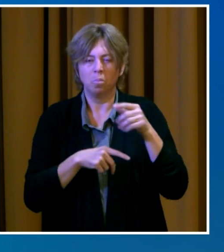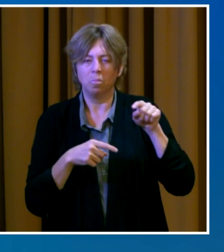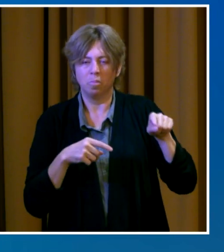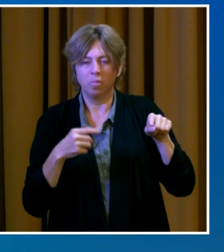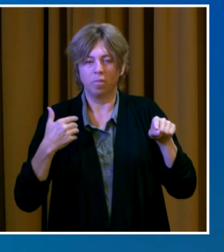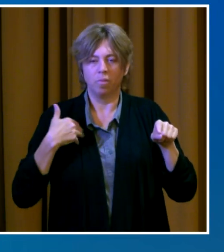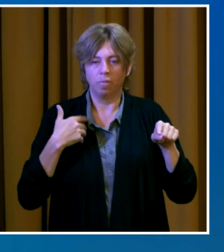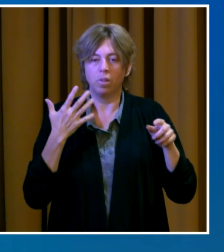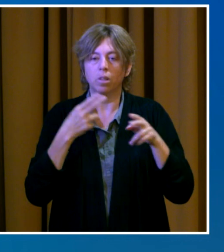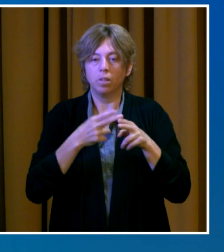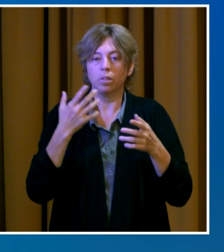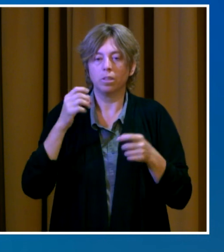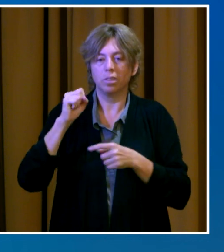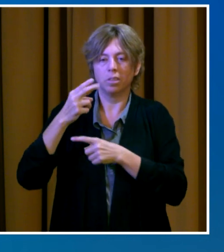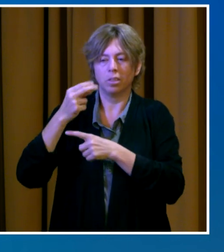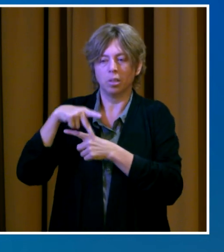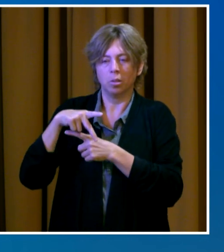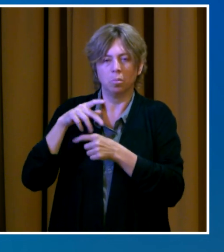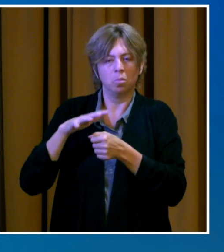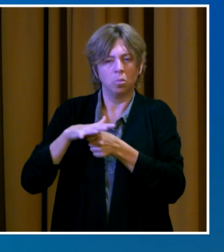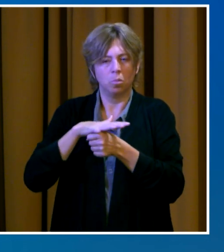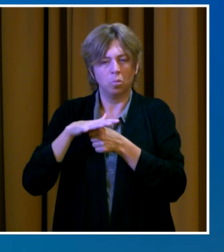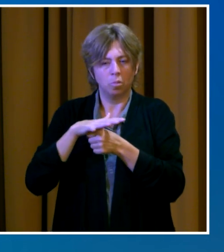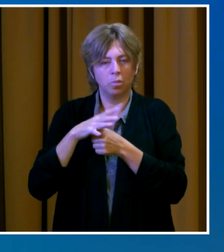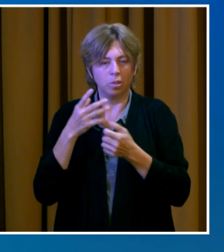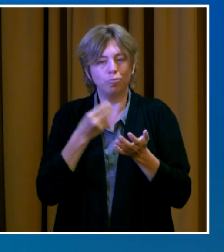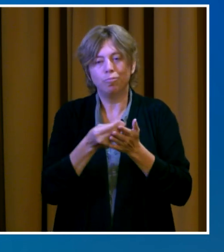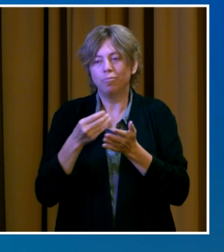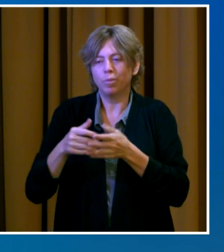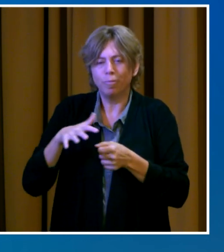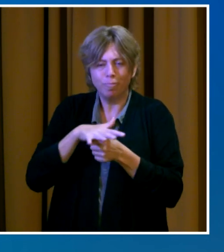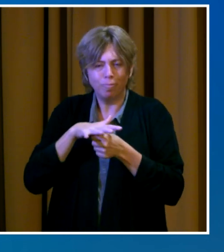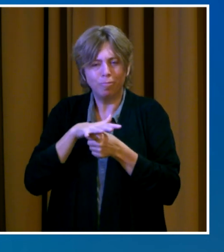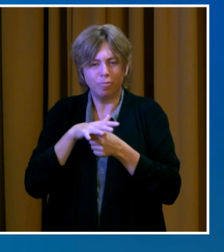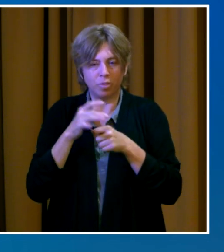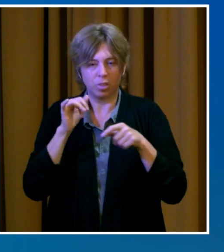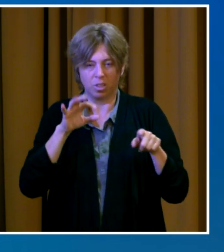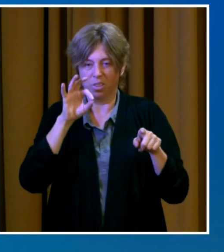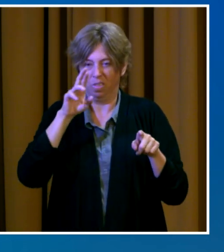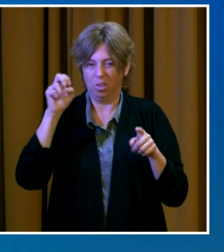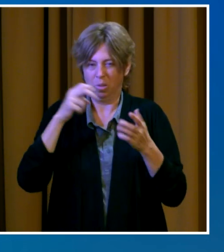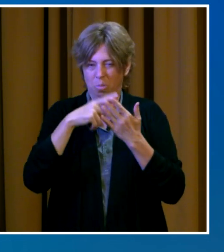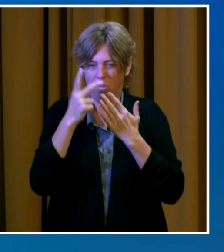This virtual gift card program provides an easy way to support